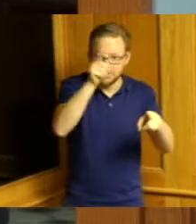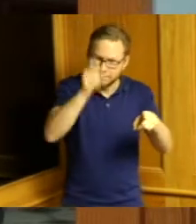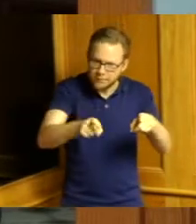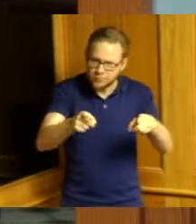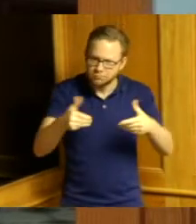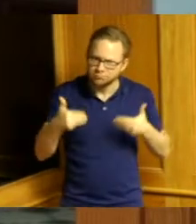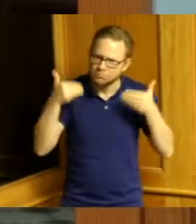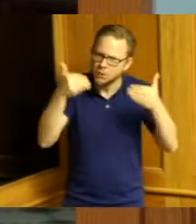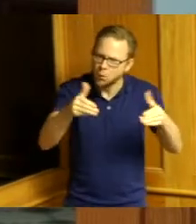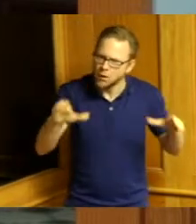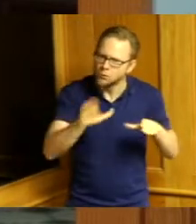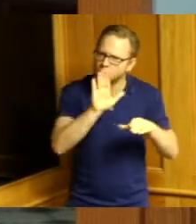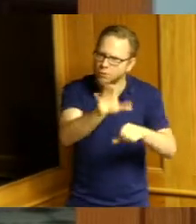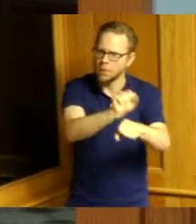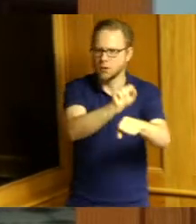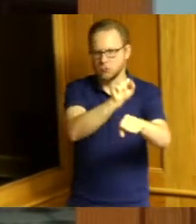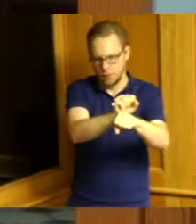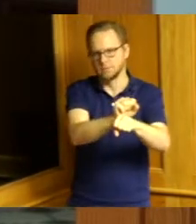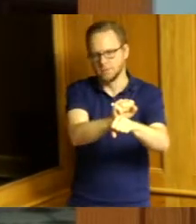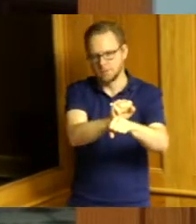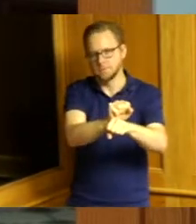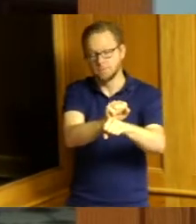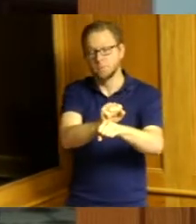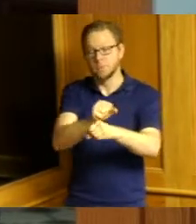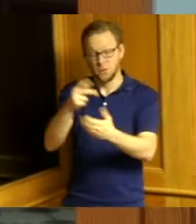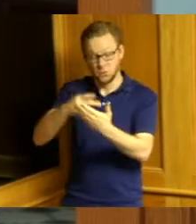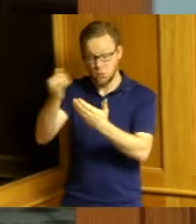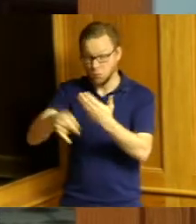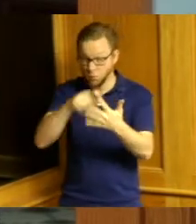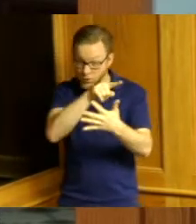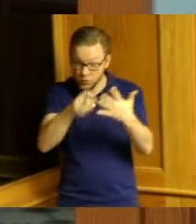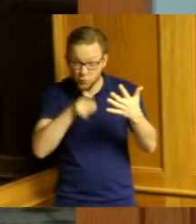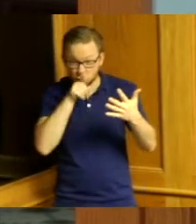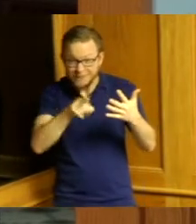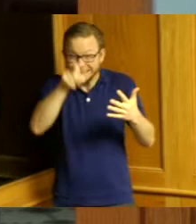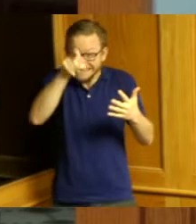to make sure that the projects that should be funded are the ones that do get funded